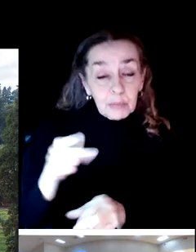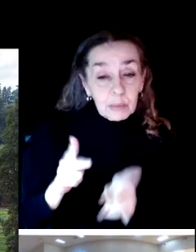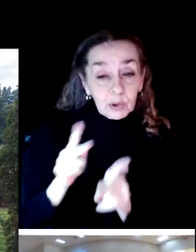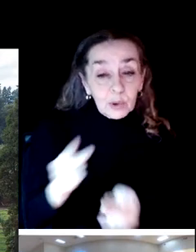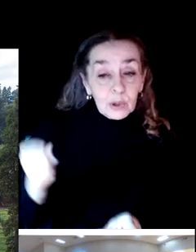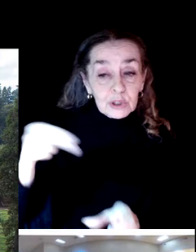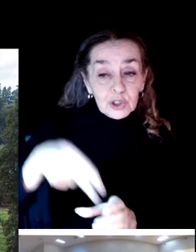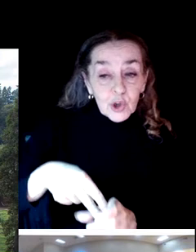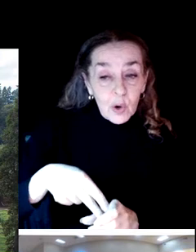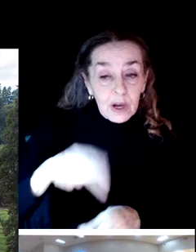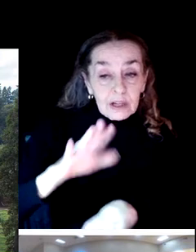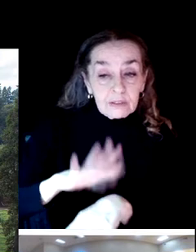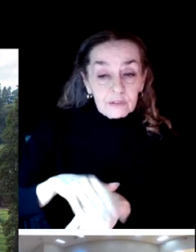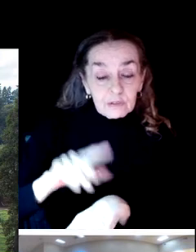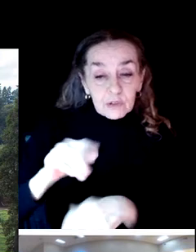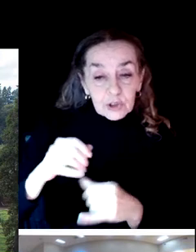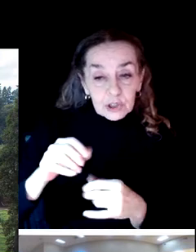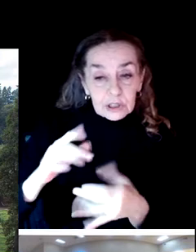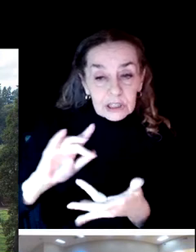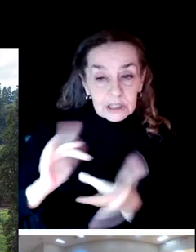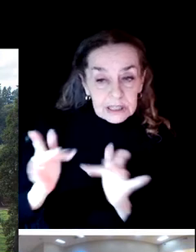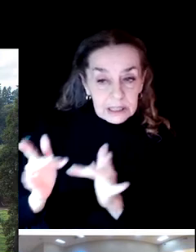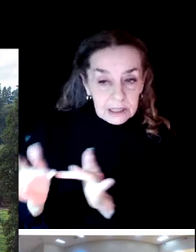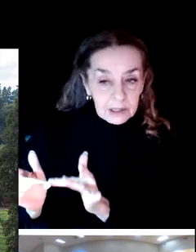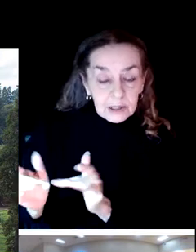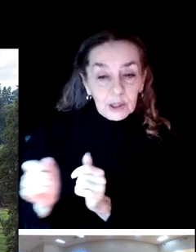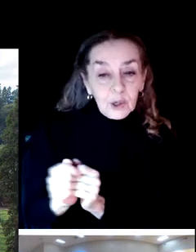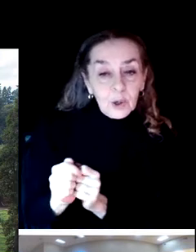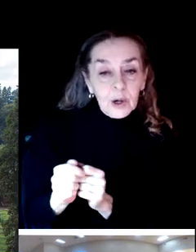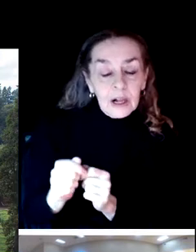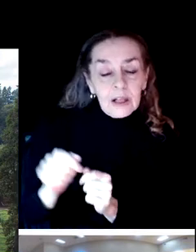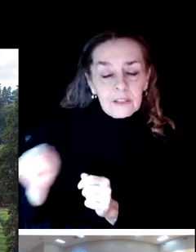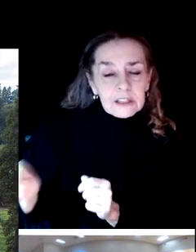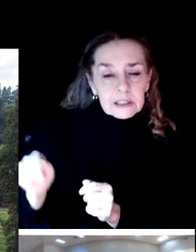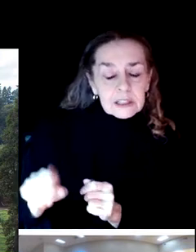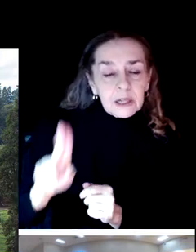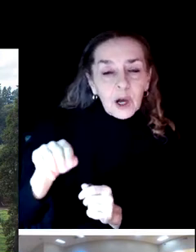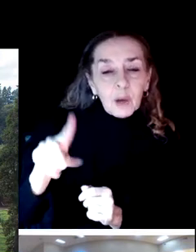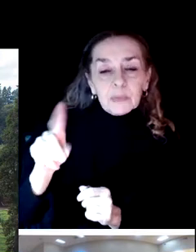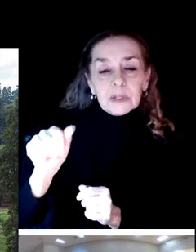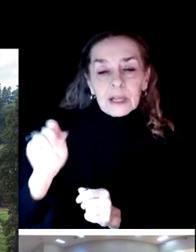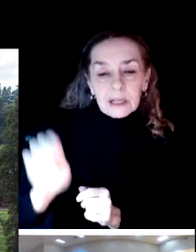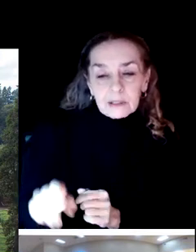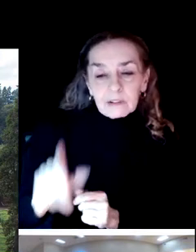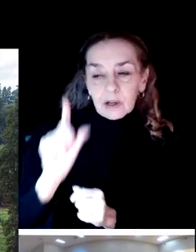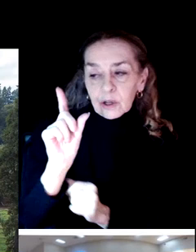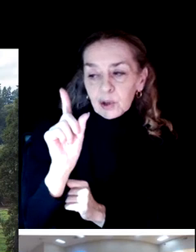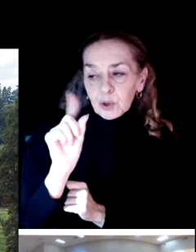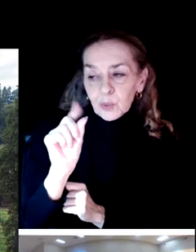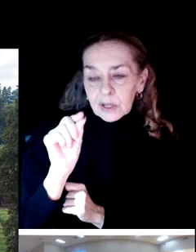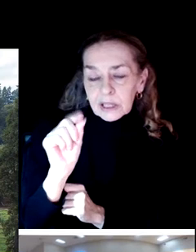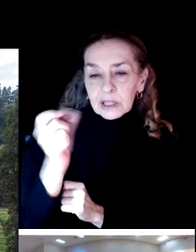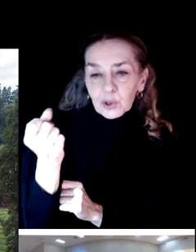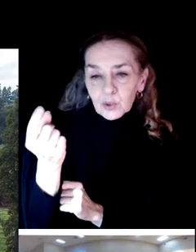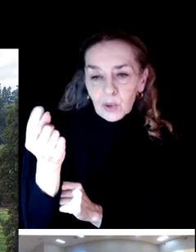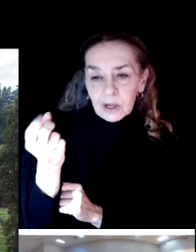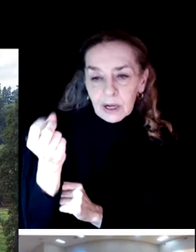We're thrilled to kick off a project and this is an update of our 2012 Comprehensive plan.